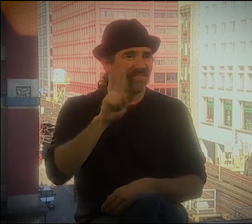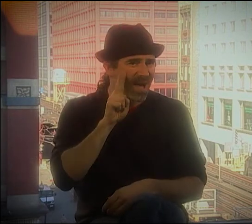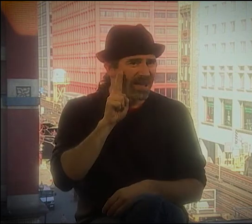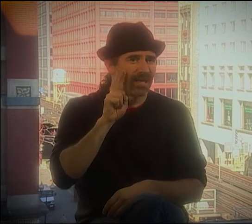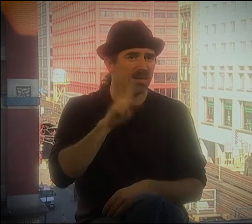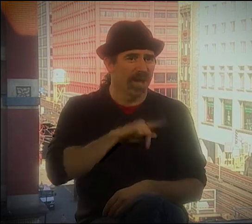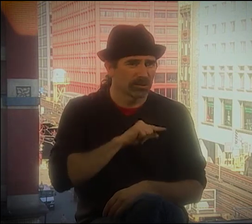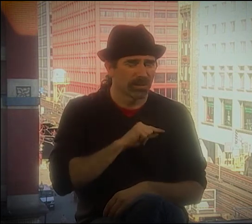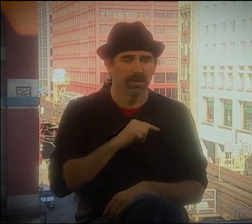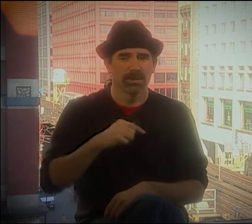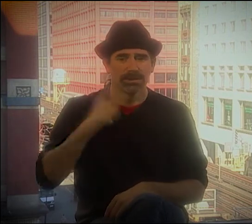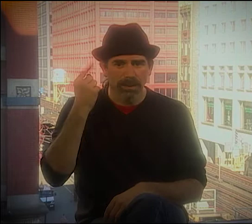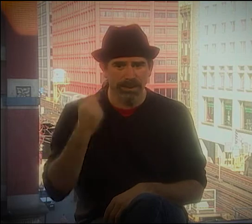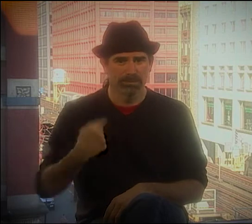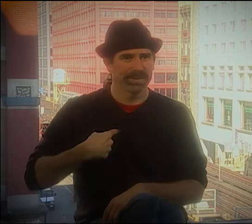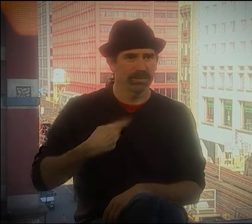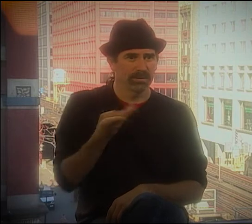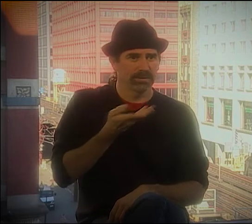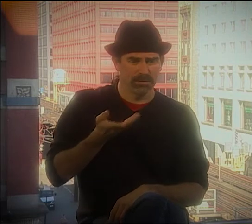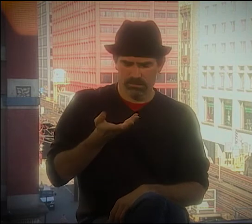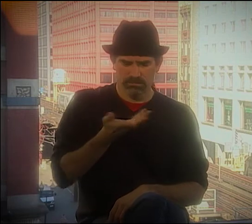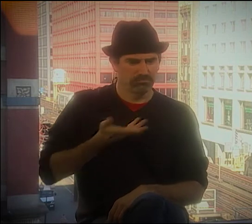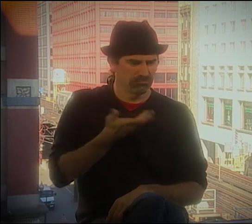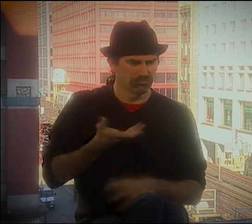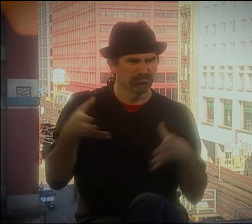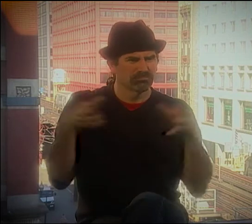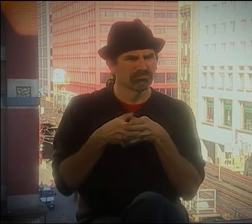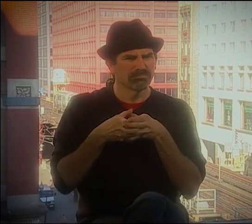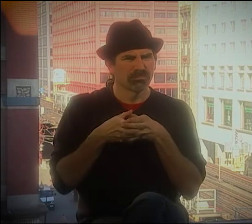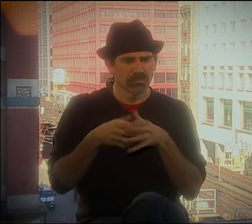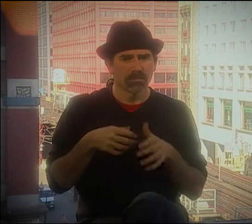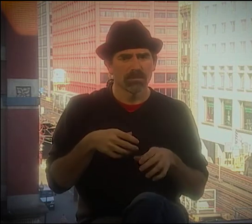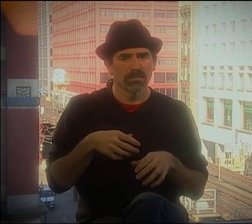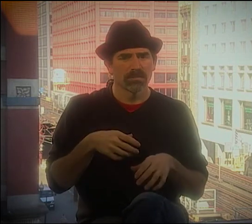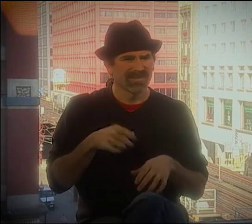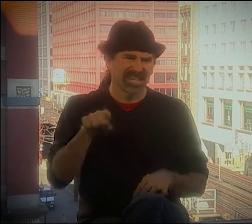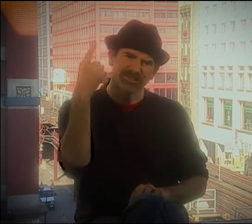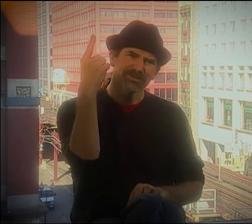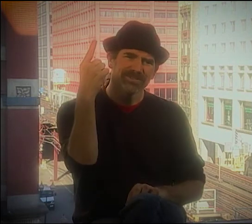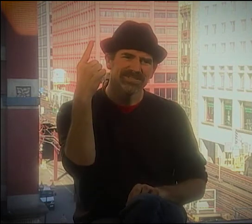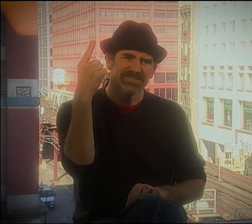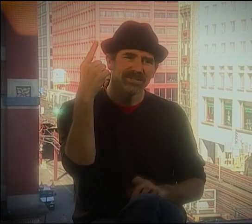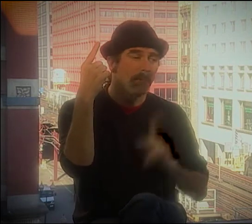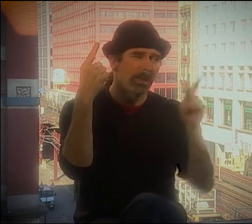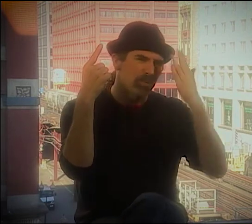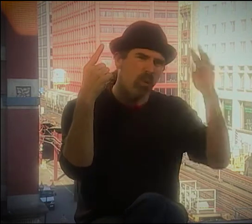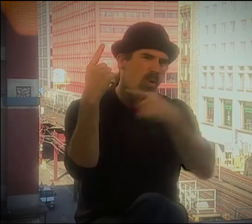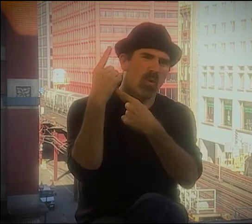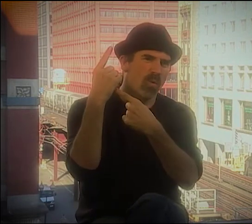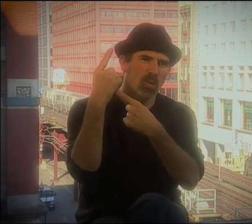THE FIRST WITH ELLA, PATRICK, CLAYTON, DEBBIE, AND MYSELF.